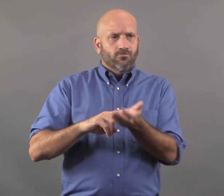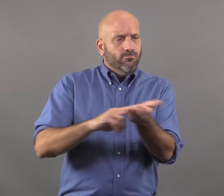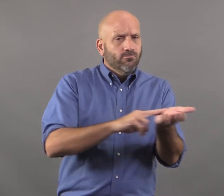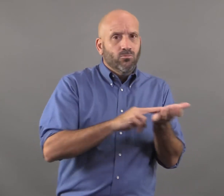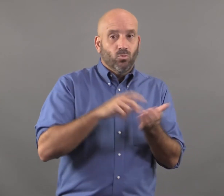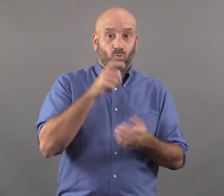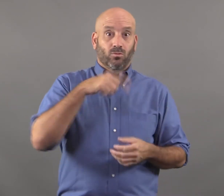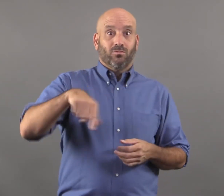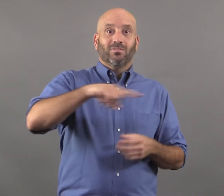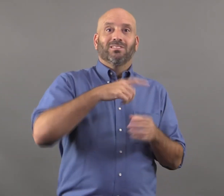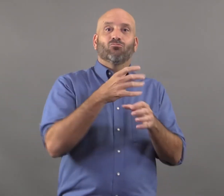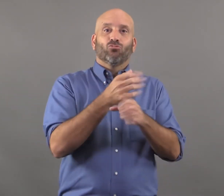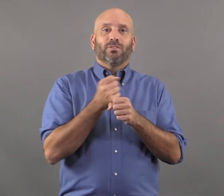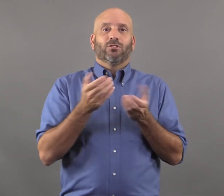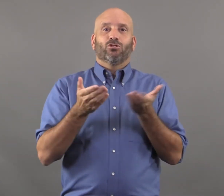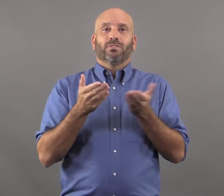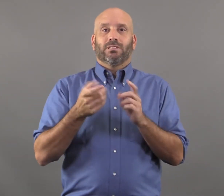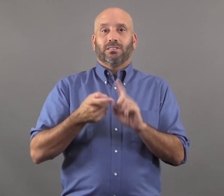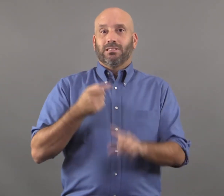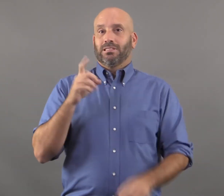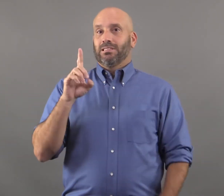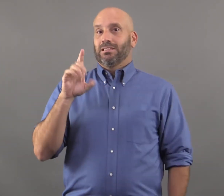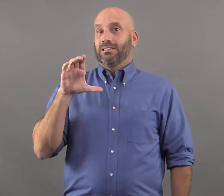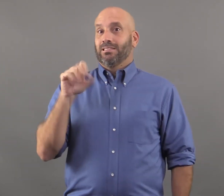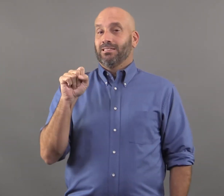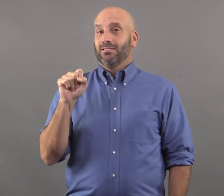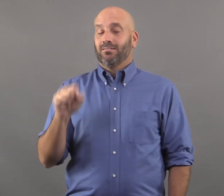that receive services from Deaf Community Services of San Diego.